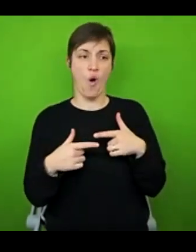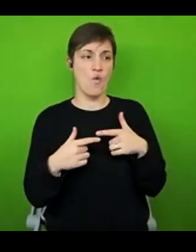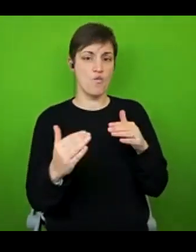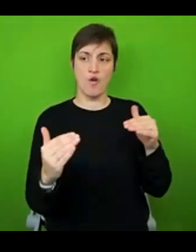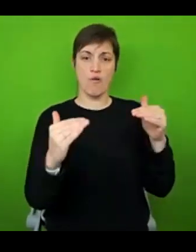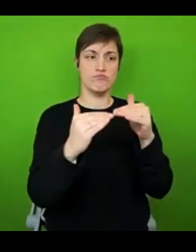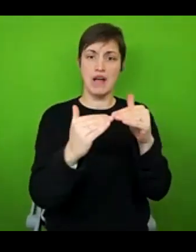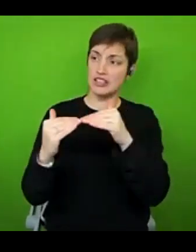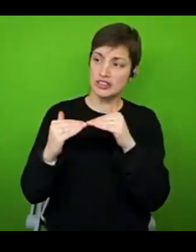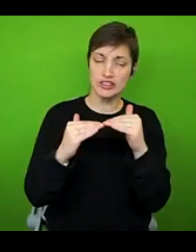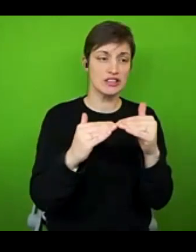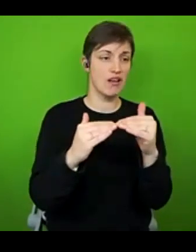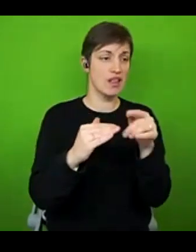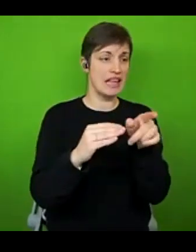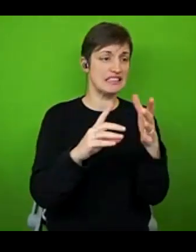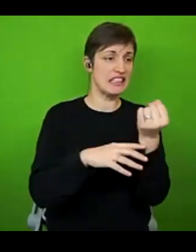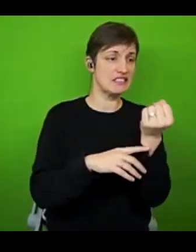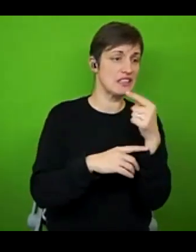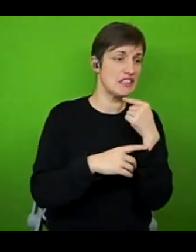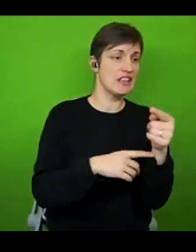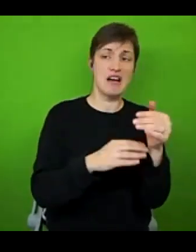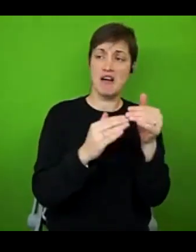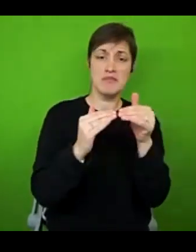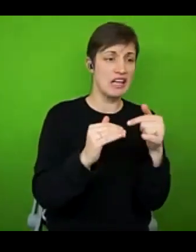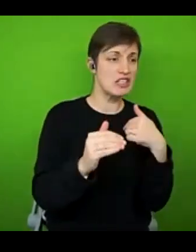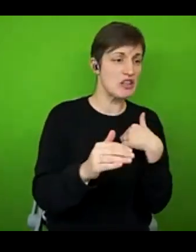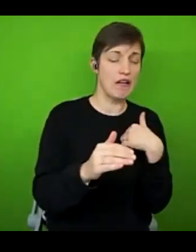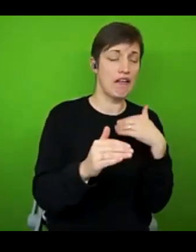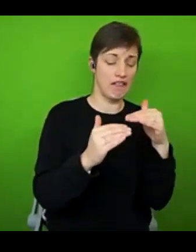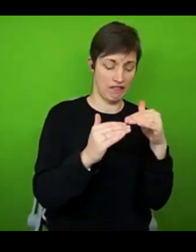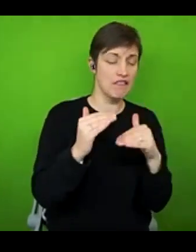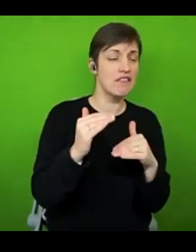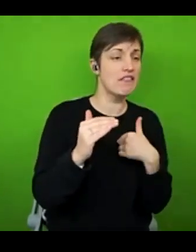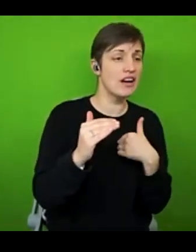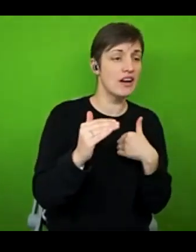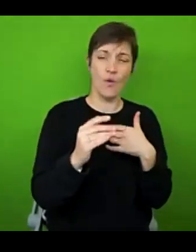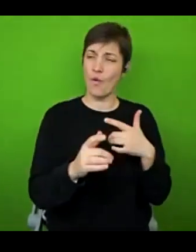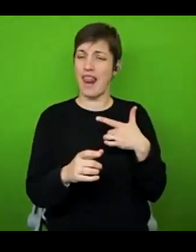successful person, or perhaps we go about our lives in a slightly different way to everybody else, we think that